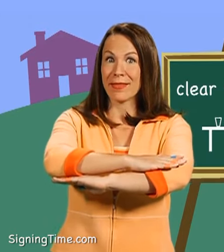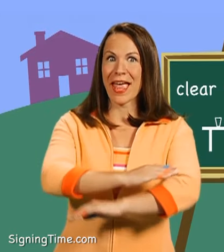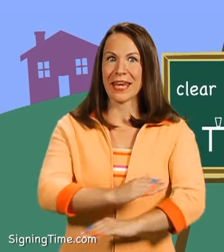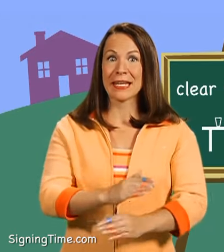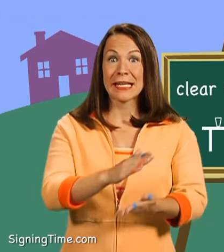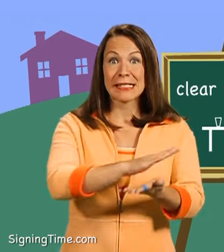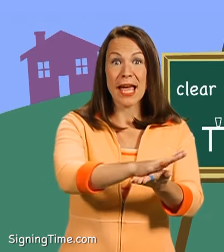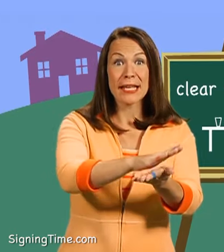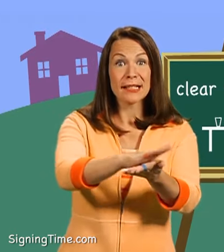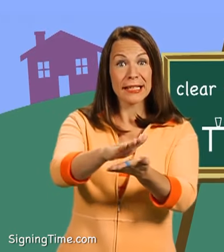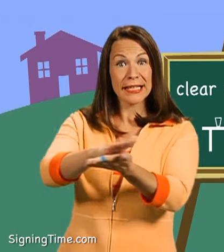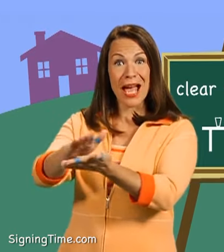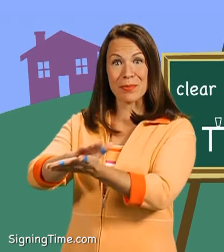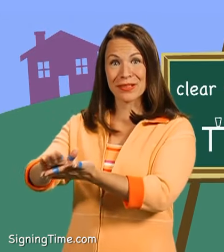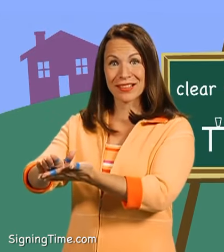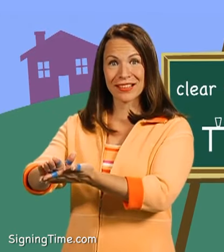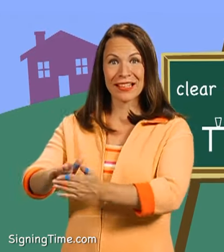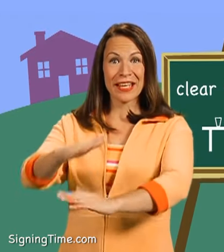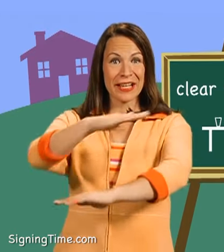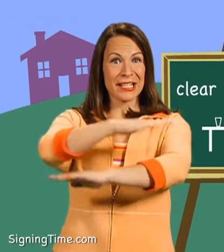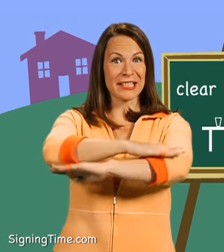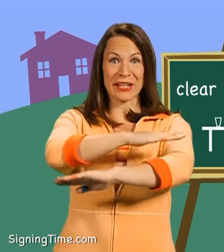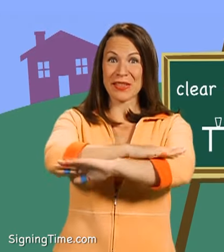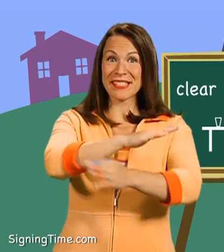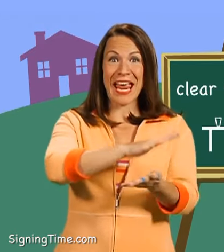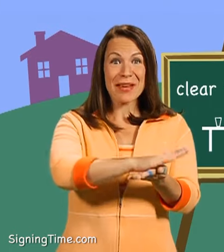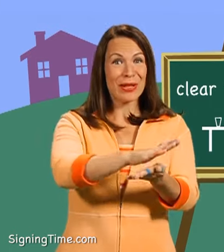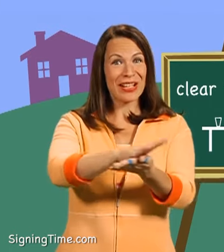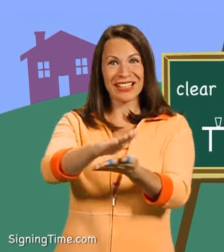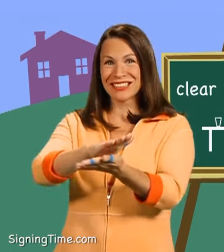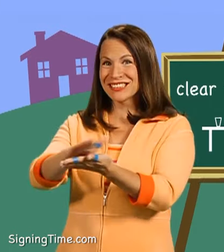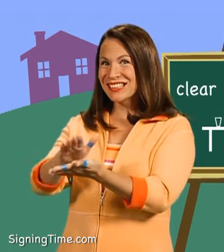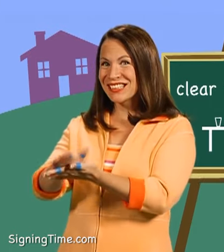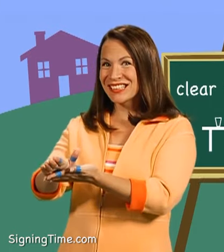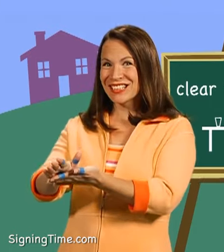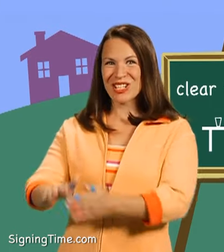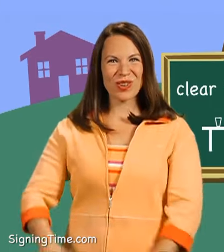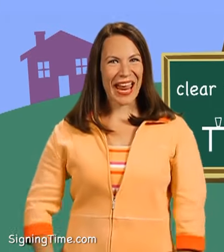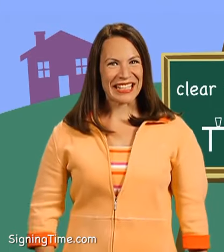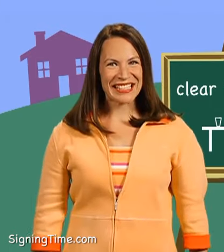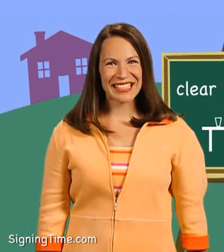Then sign clean up. Clear the table. Great!